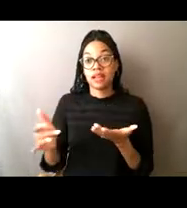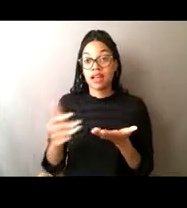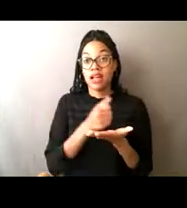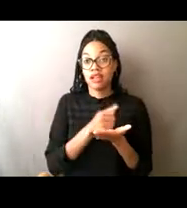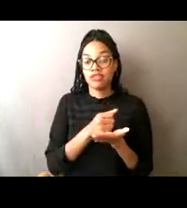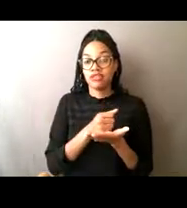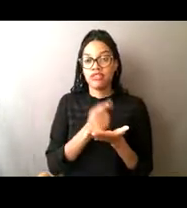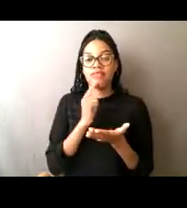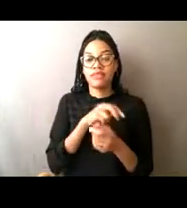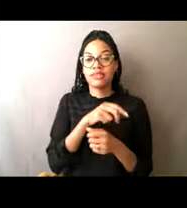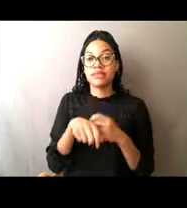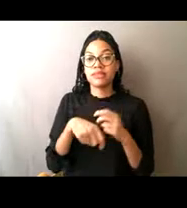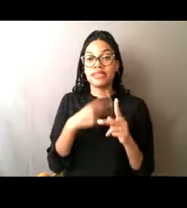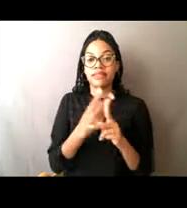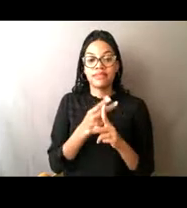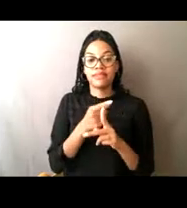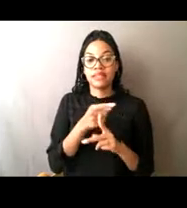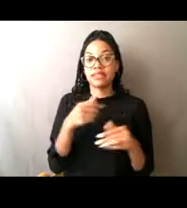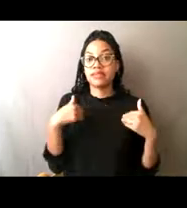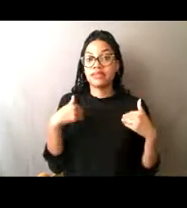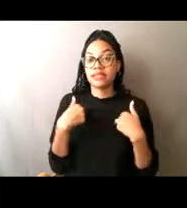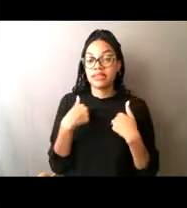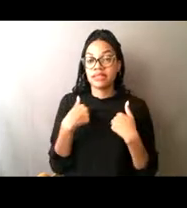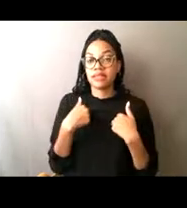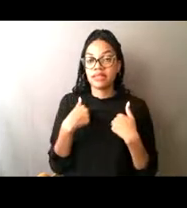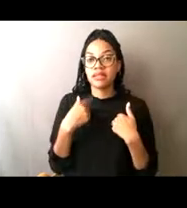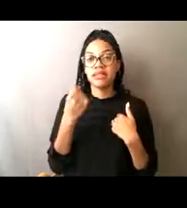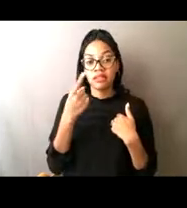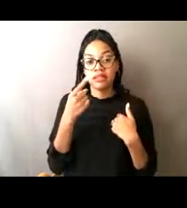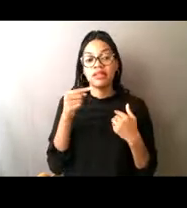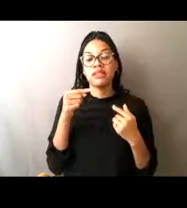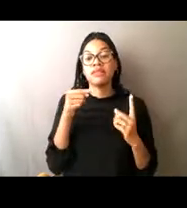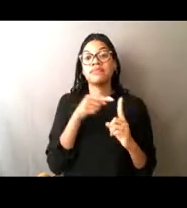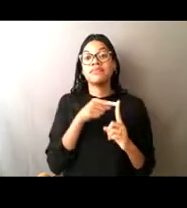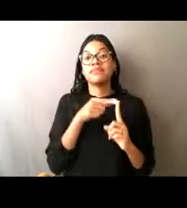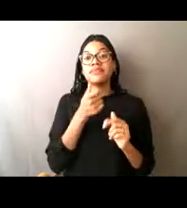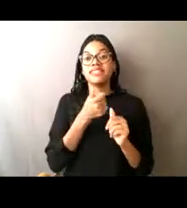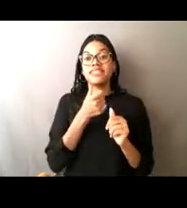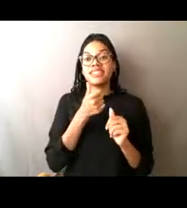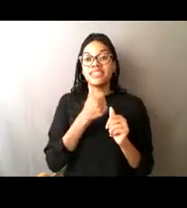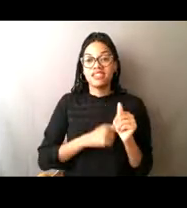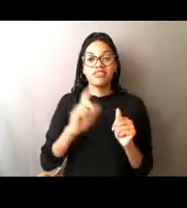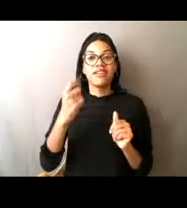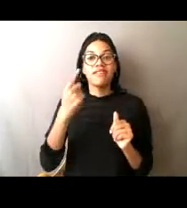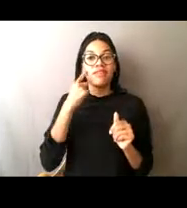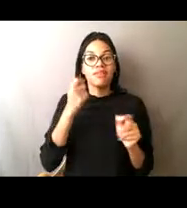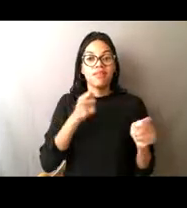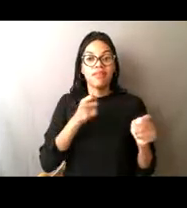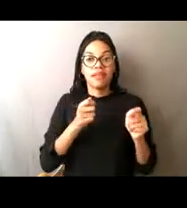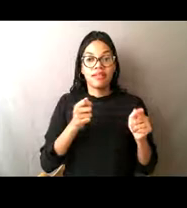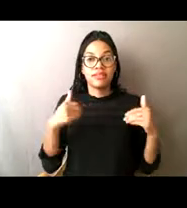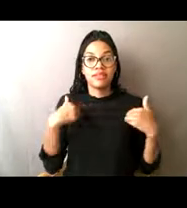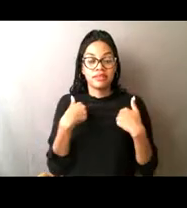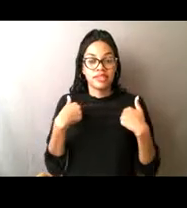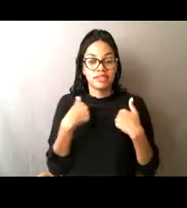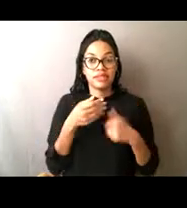So each individual federally-managed species or fishery stock,